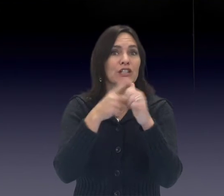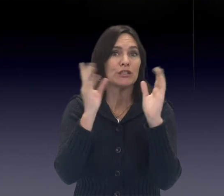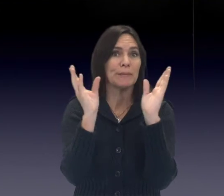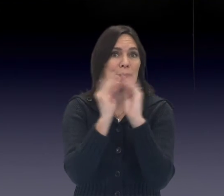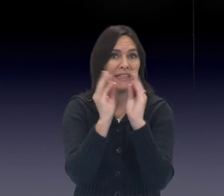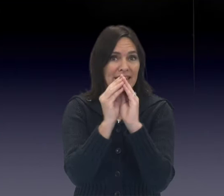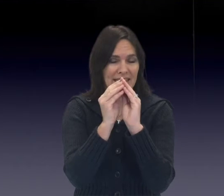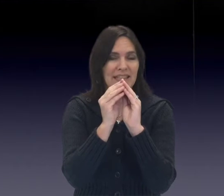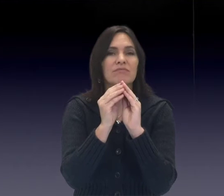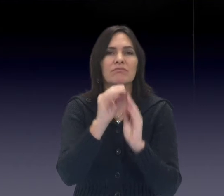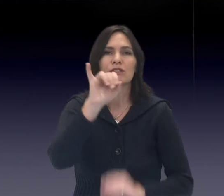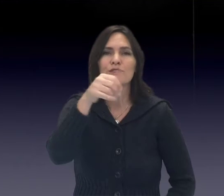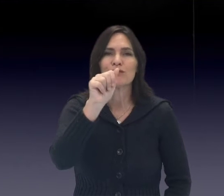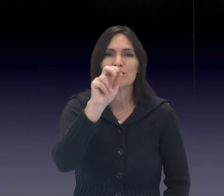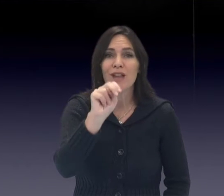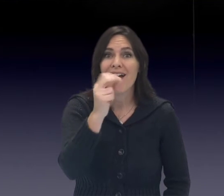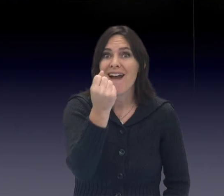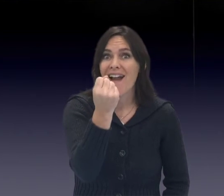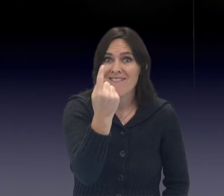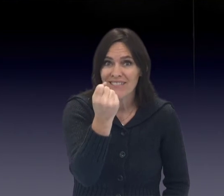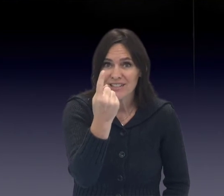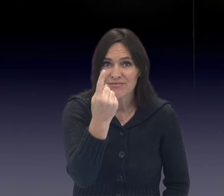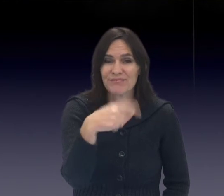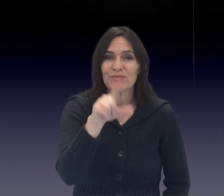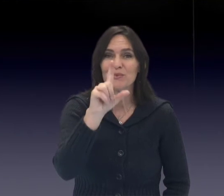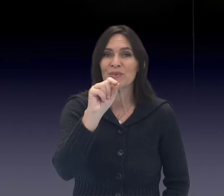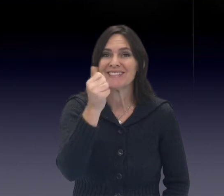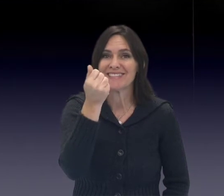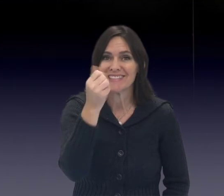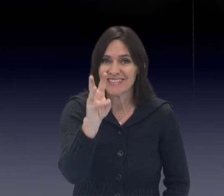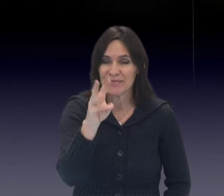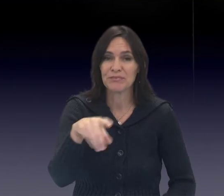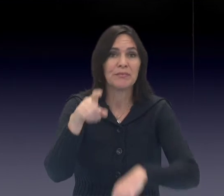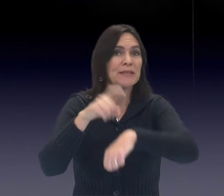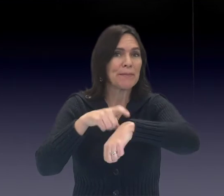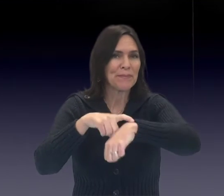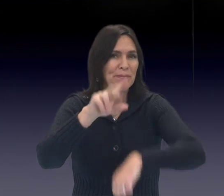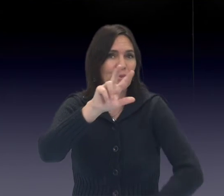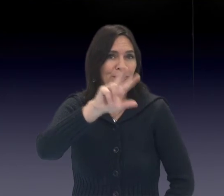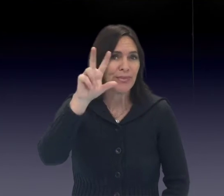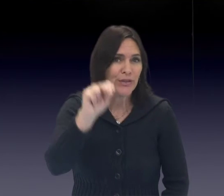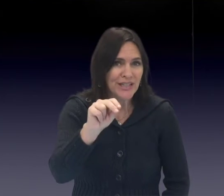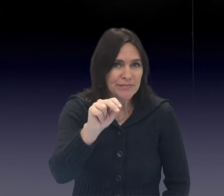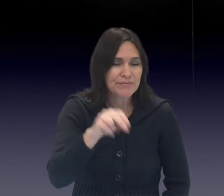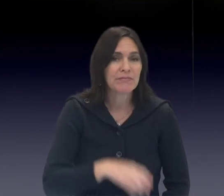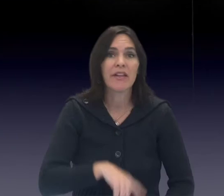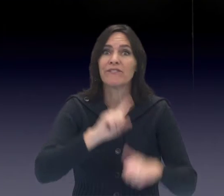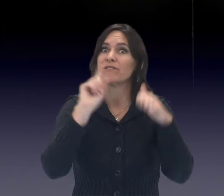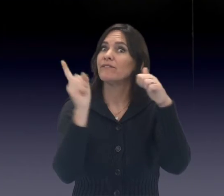First CAC meeting on January 11, 2016 @ 3:30pm